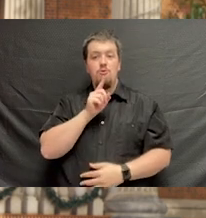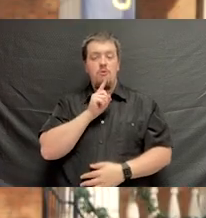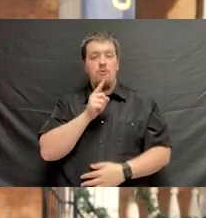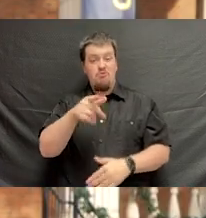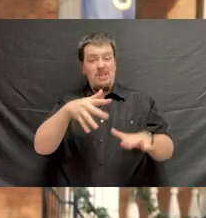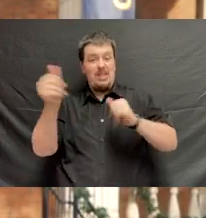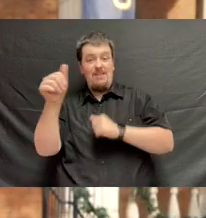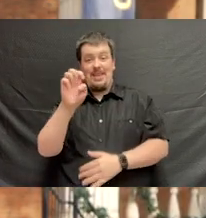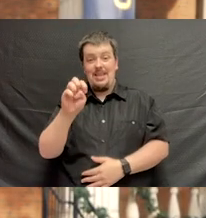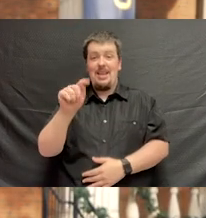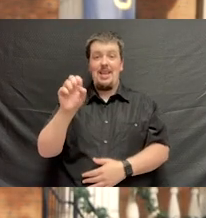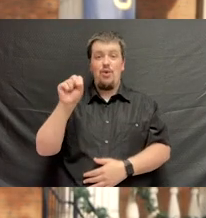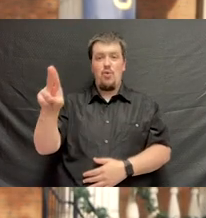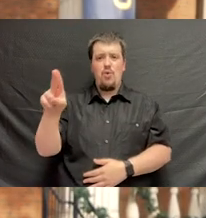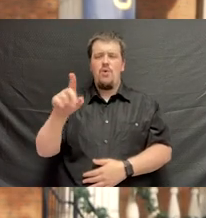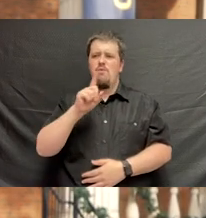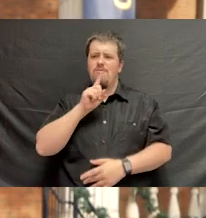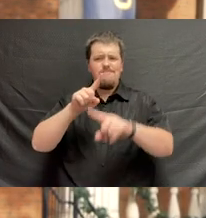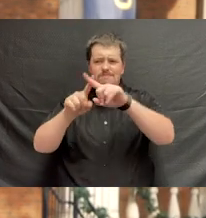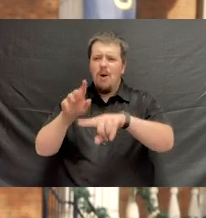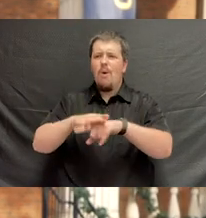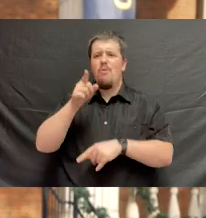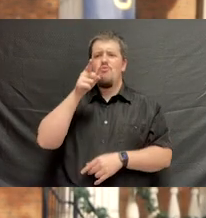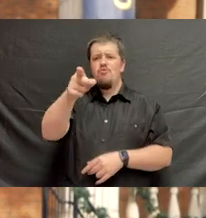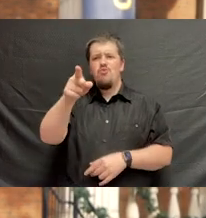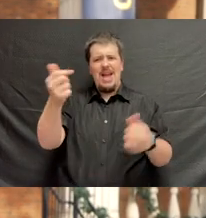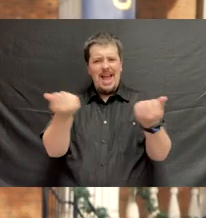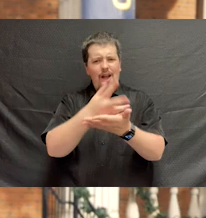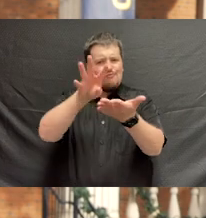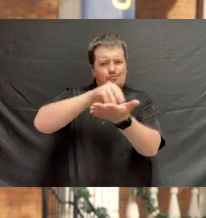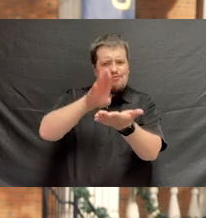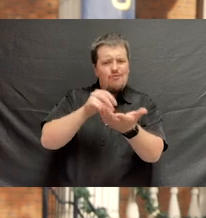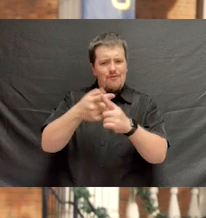As you leave ETSU, we are relying on you to take what you've learned here